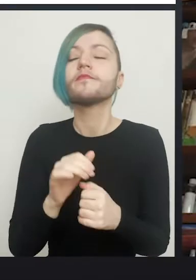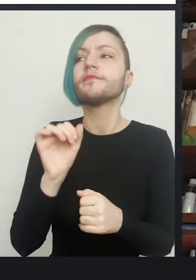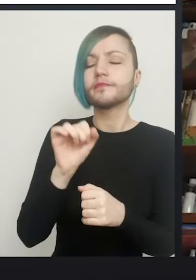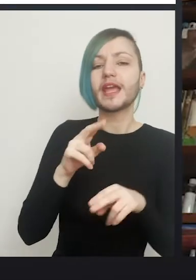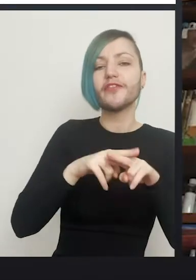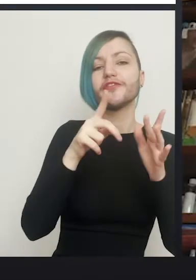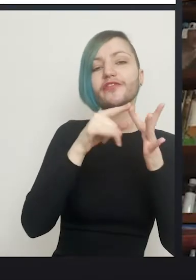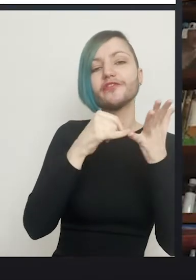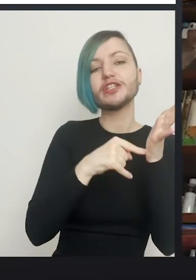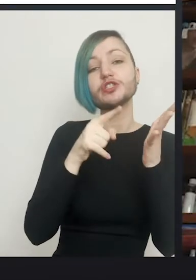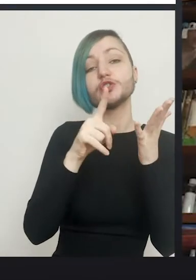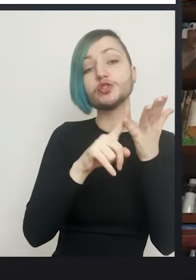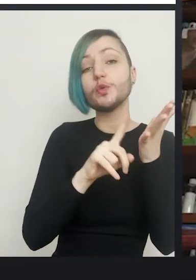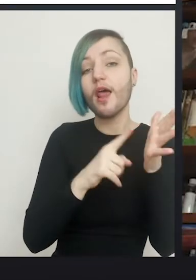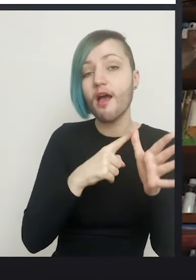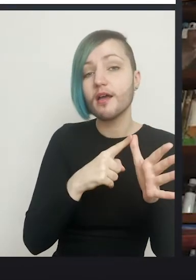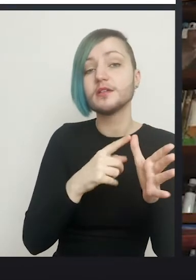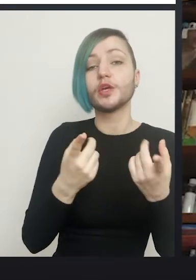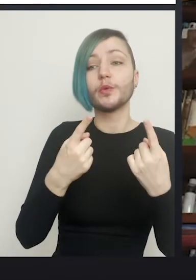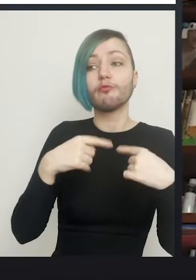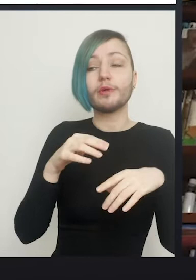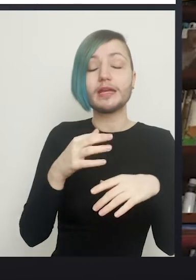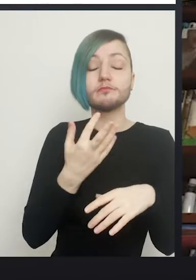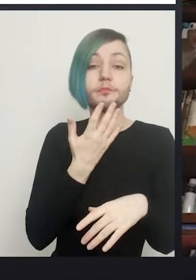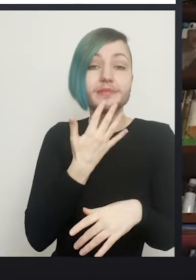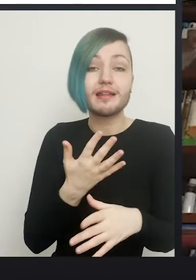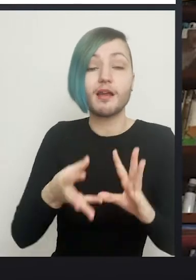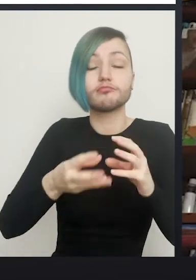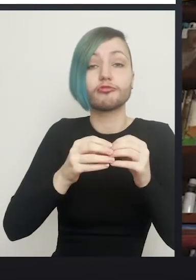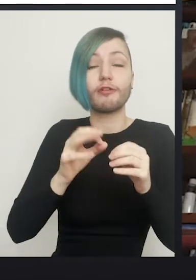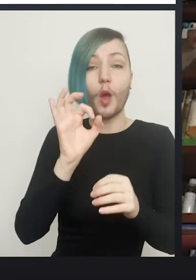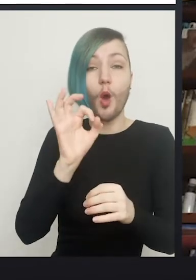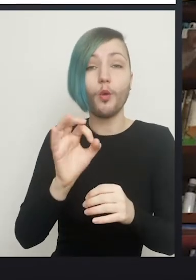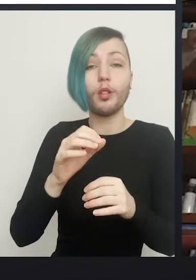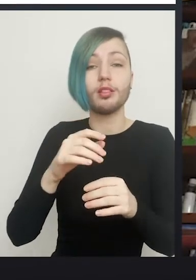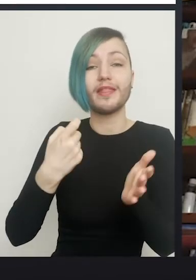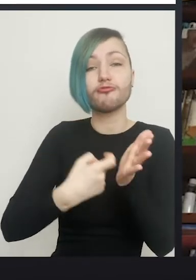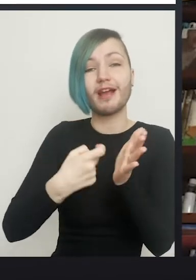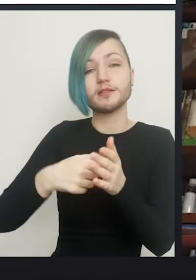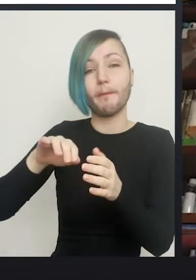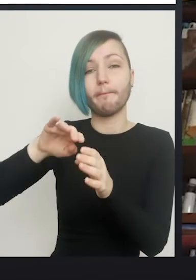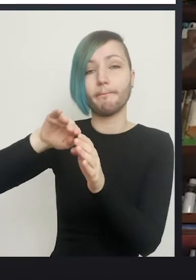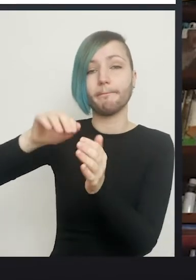obviously not intentionally, and it then breaks down and leaks into the new vagina.